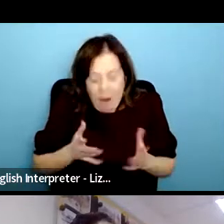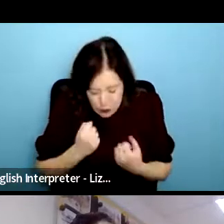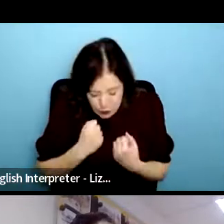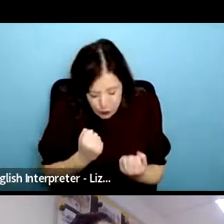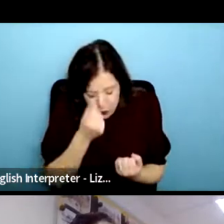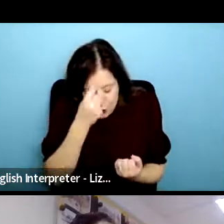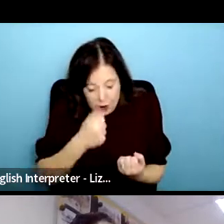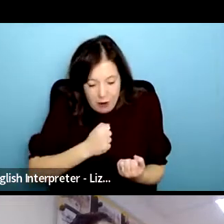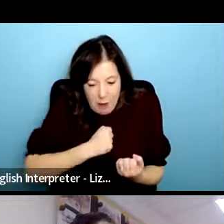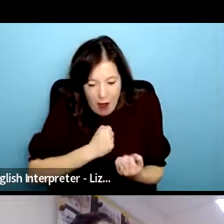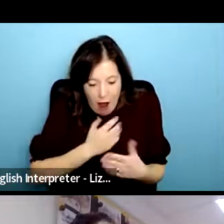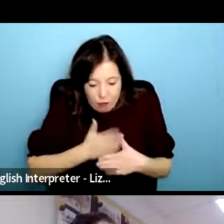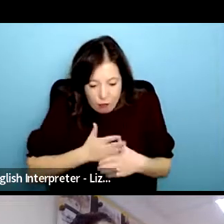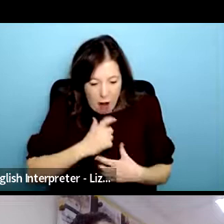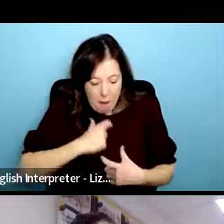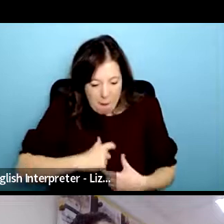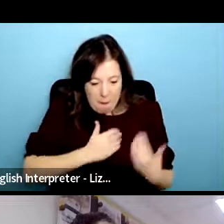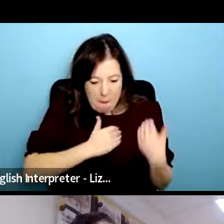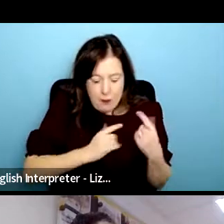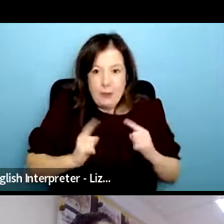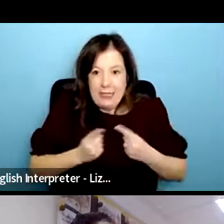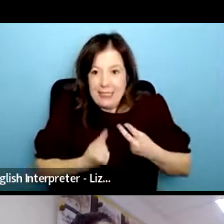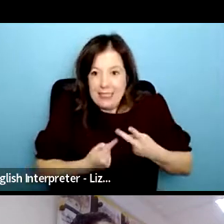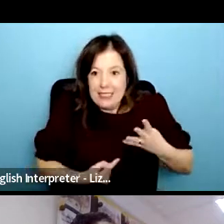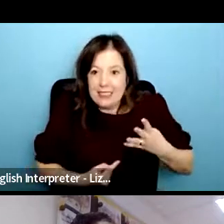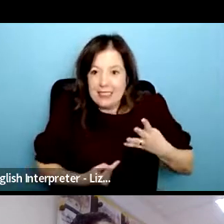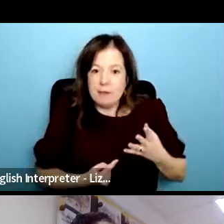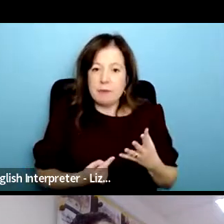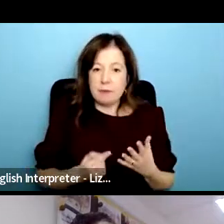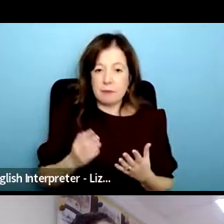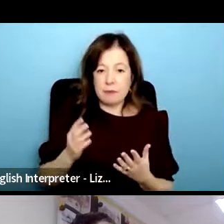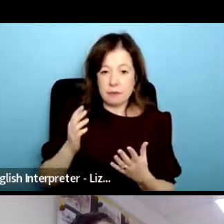job is it and then thinking about like solidarity politics and no one else is going to save you